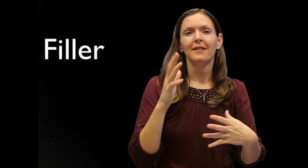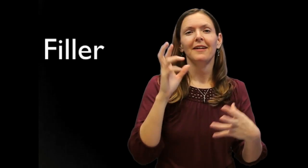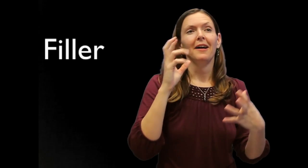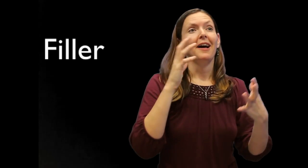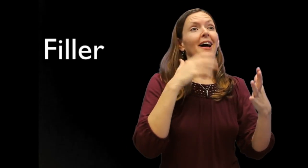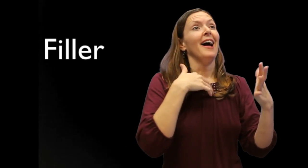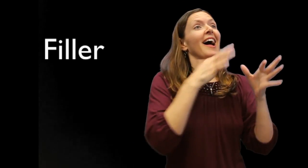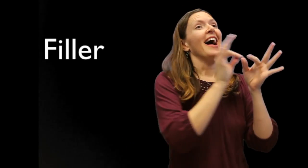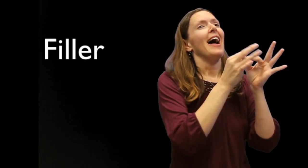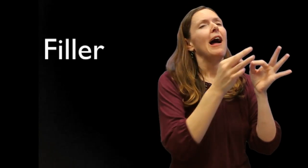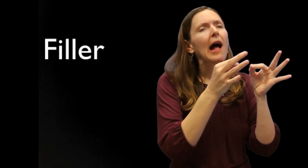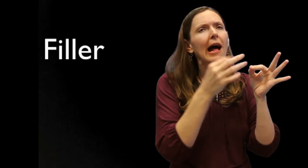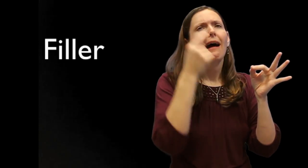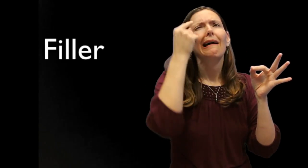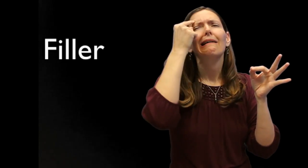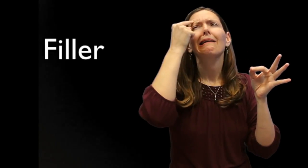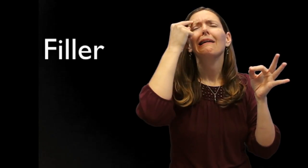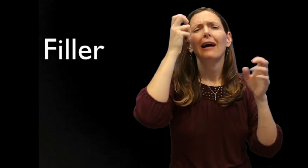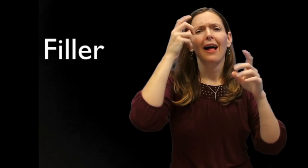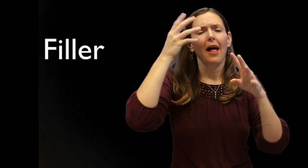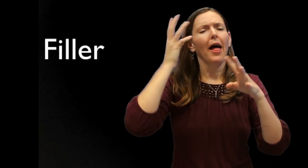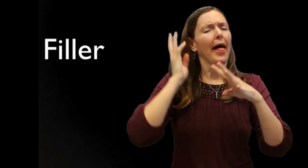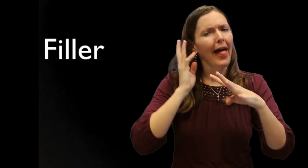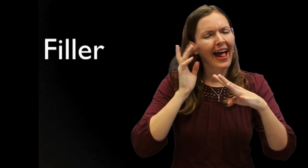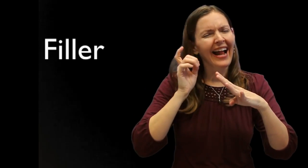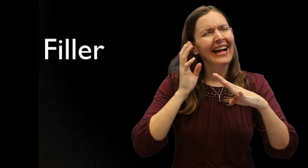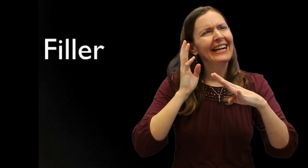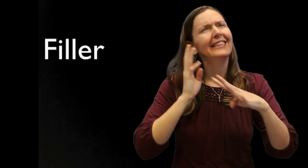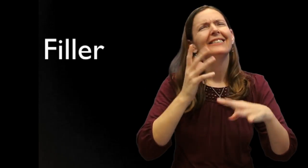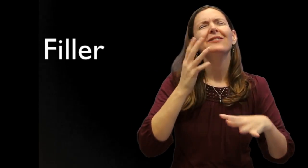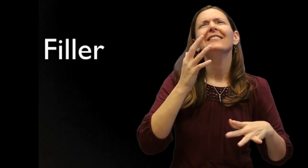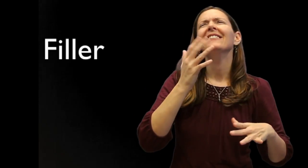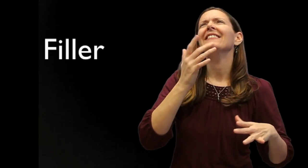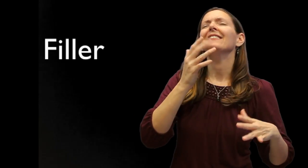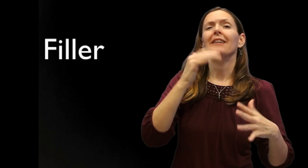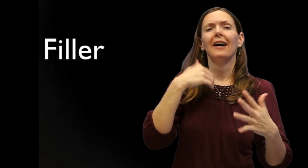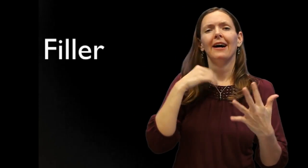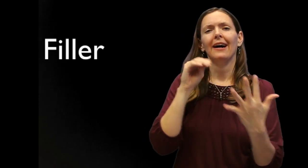"Fillers" happen when you're trying to figure out what to say next - as if there's a gap in your thought process.